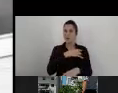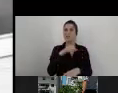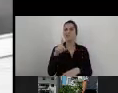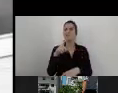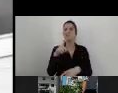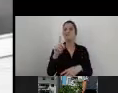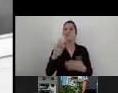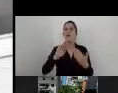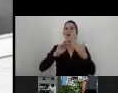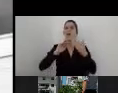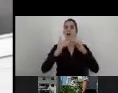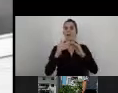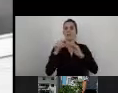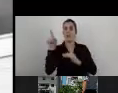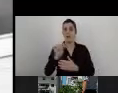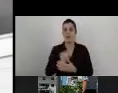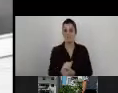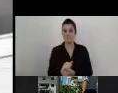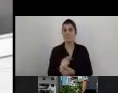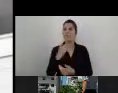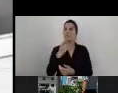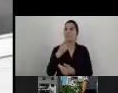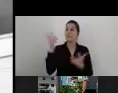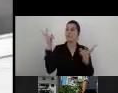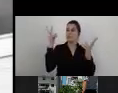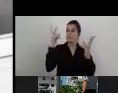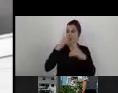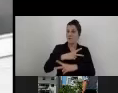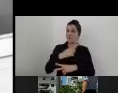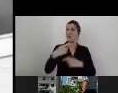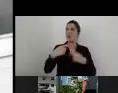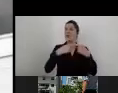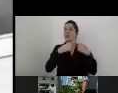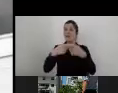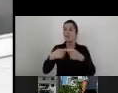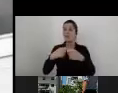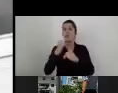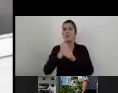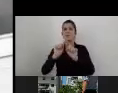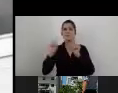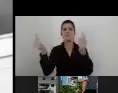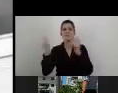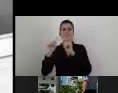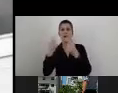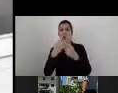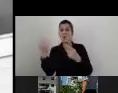Understanding that every organization works differently, every organization providing different services.